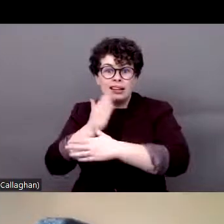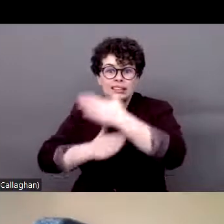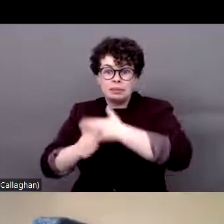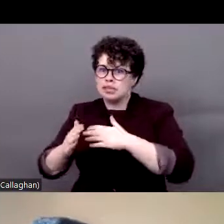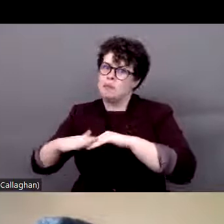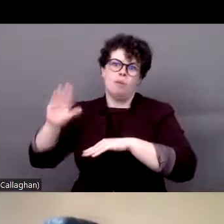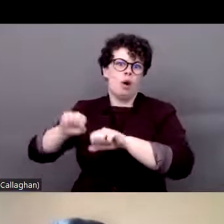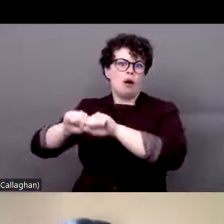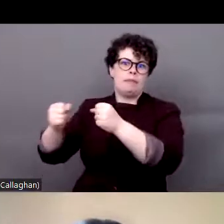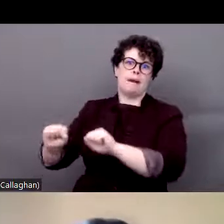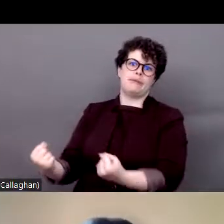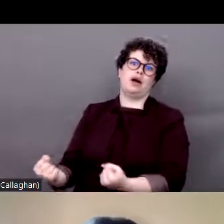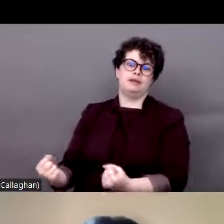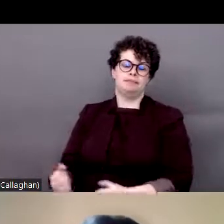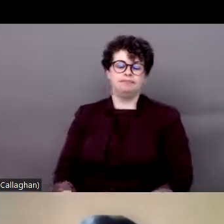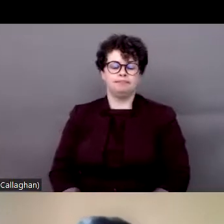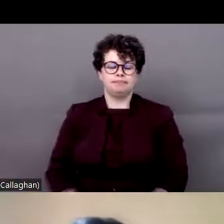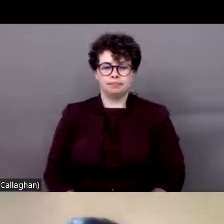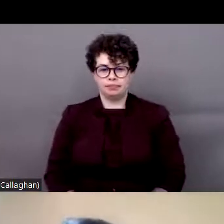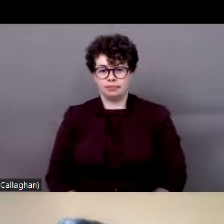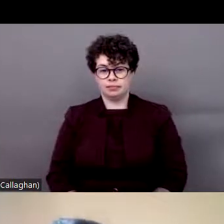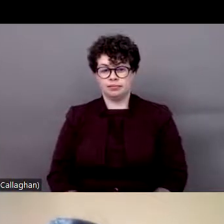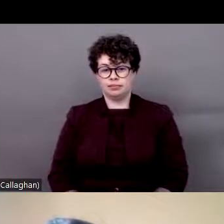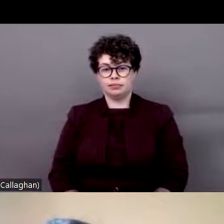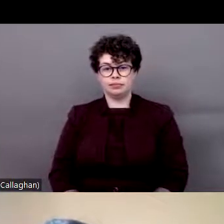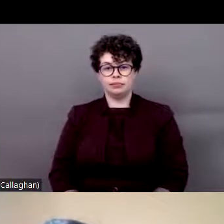noticed a lot during these two years is that